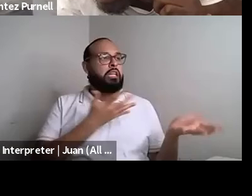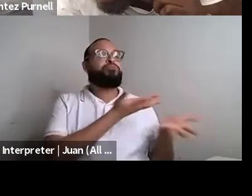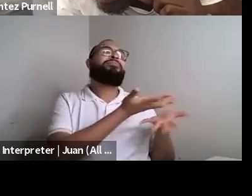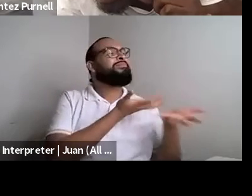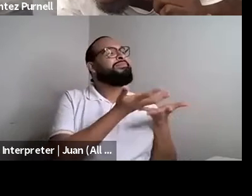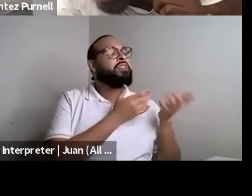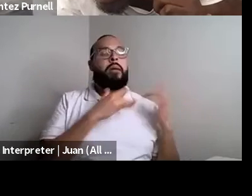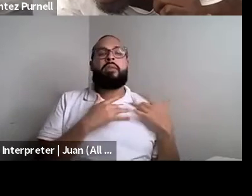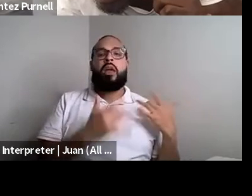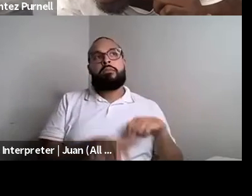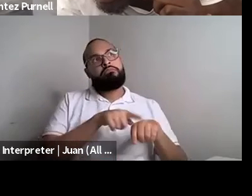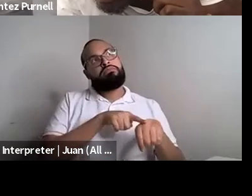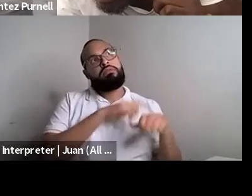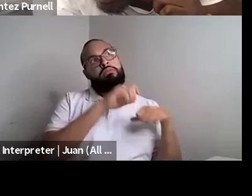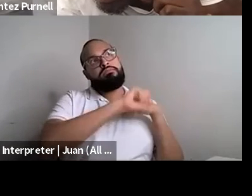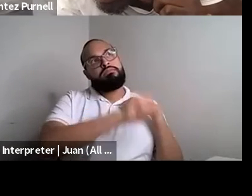Nahshon Anderson: They're forgetful and sometimes I have to say to myself, you know,